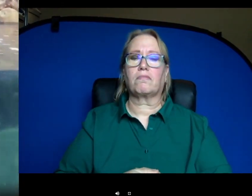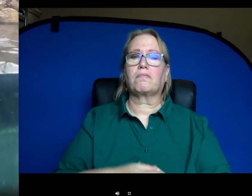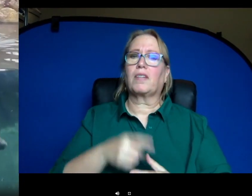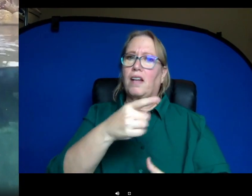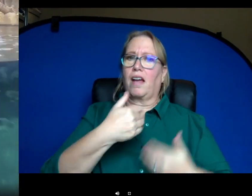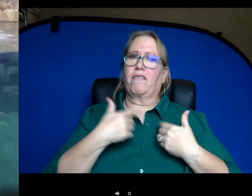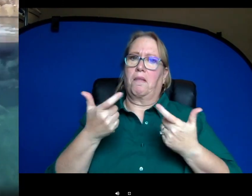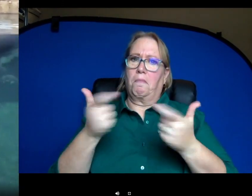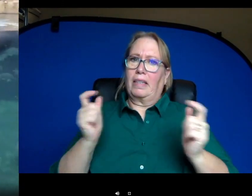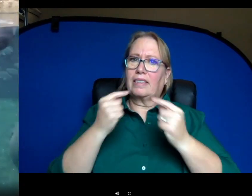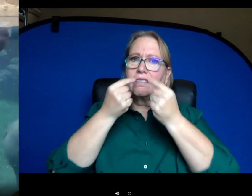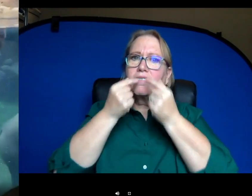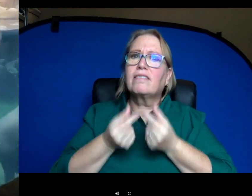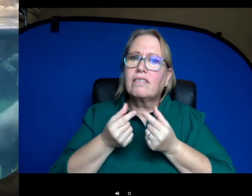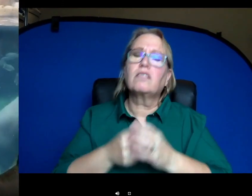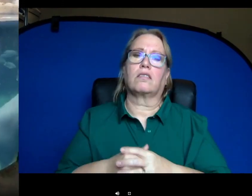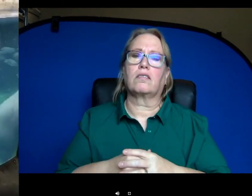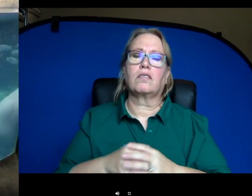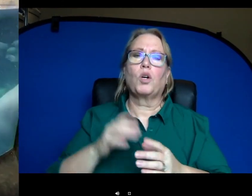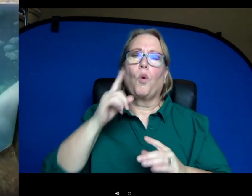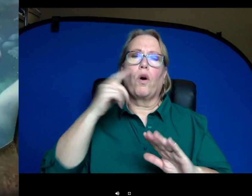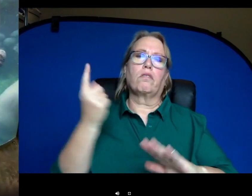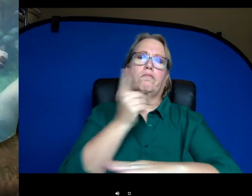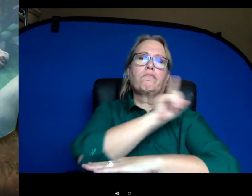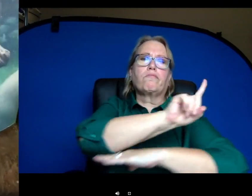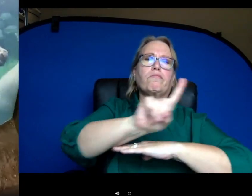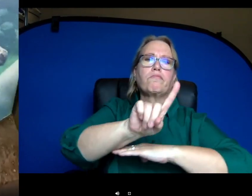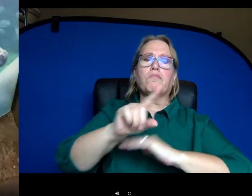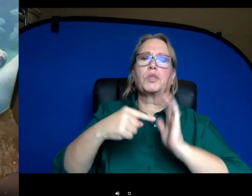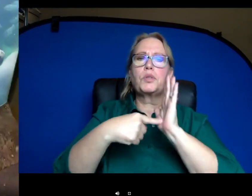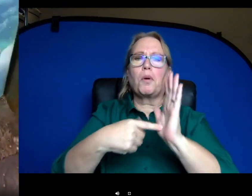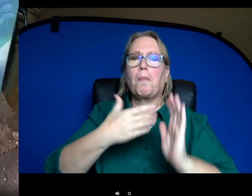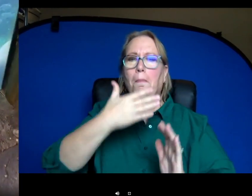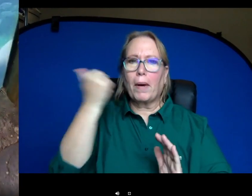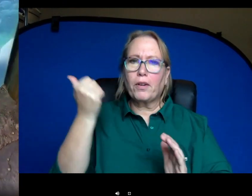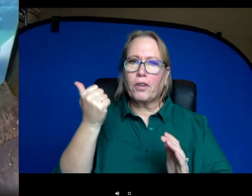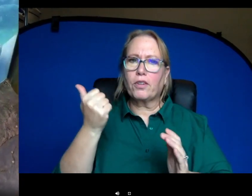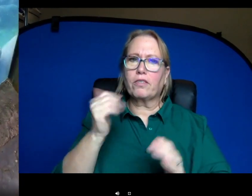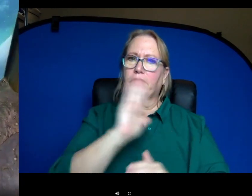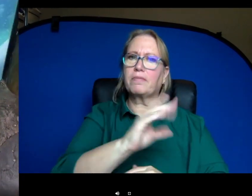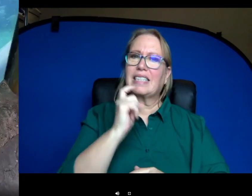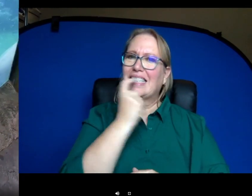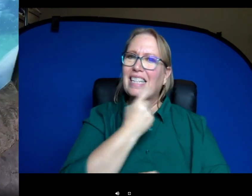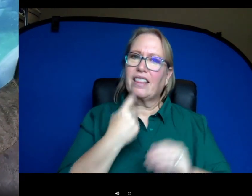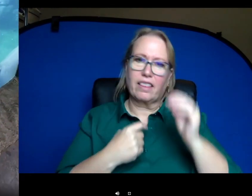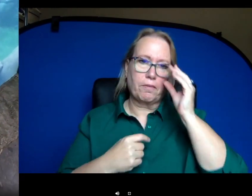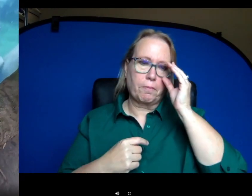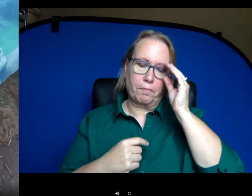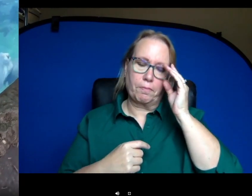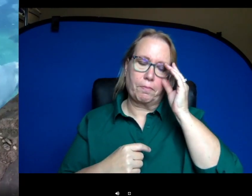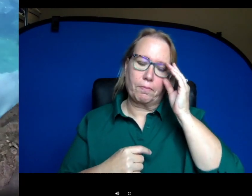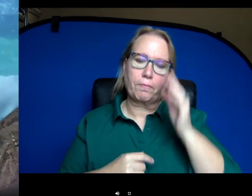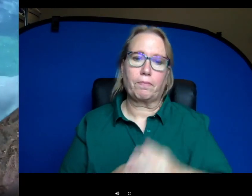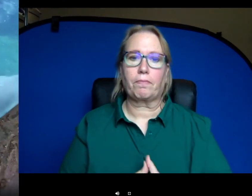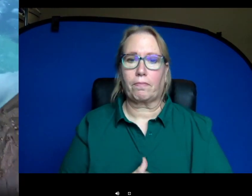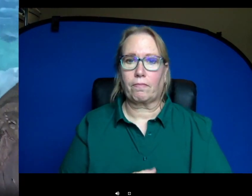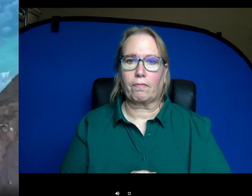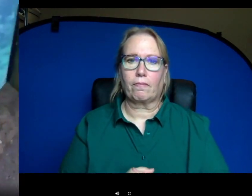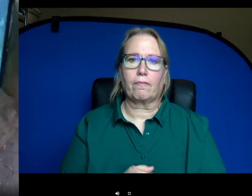large tusks which we will head up to our training wall and show you guys a better view of their teeth uh here in just a second.